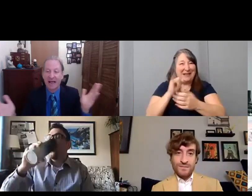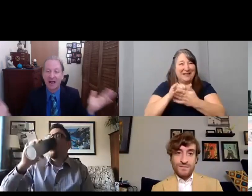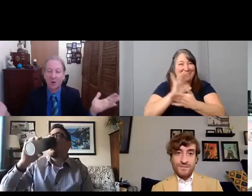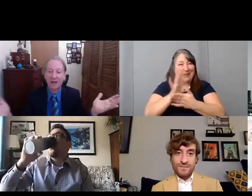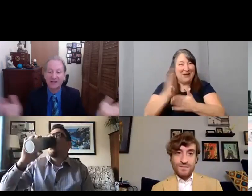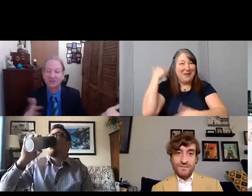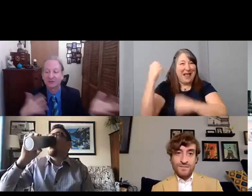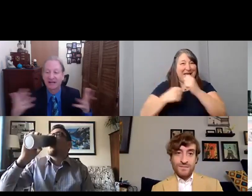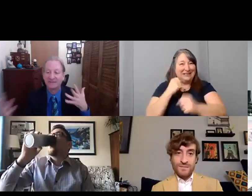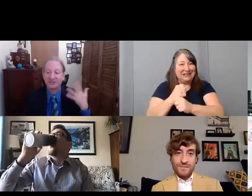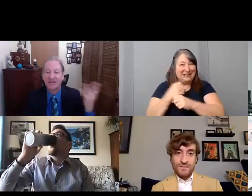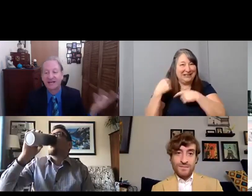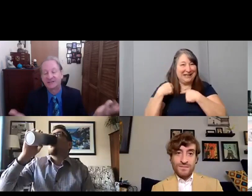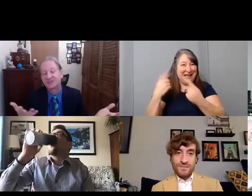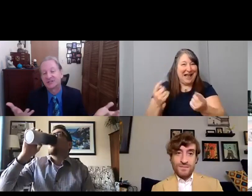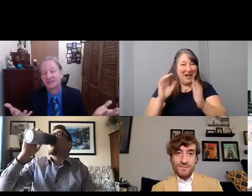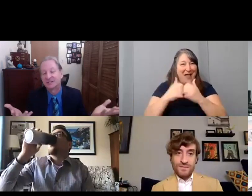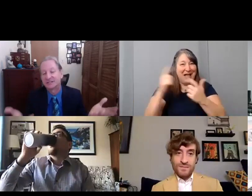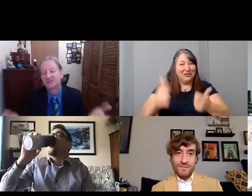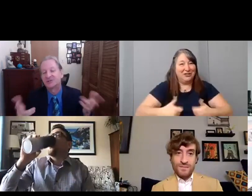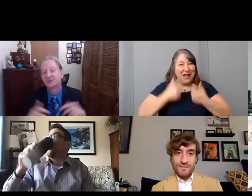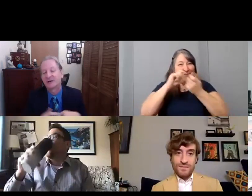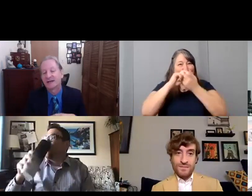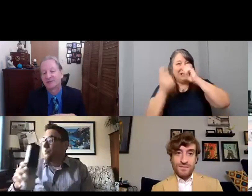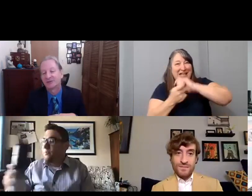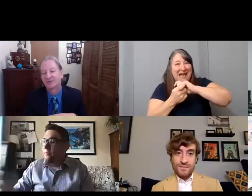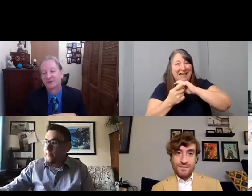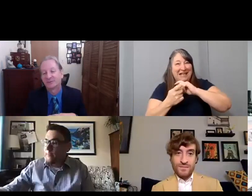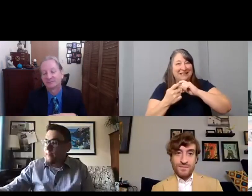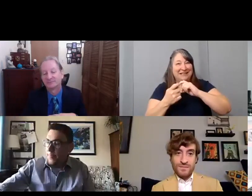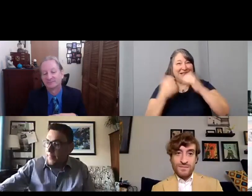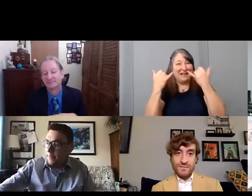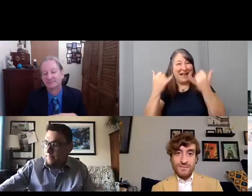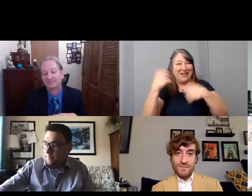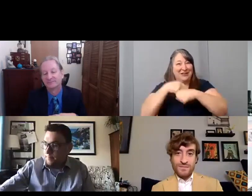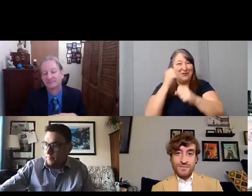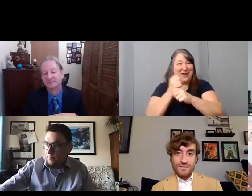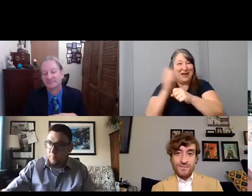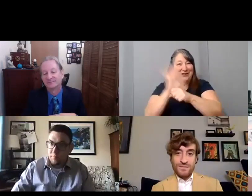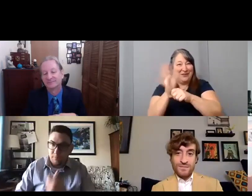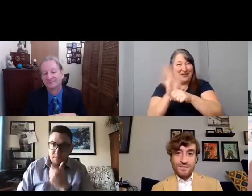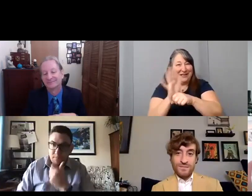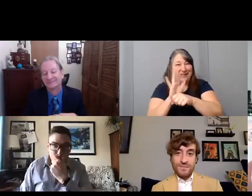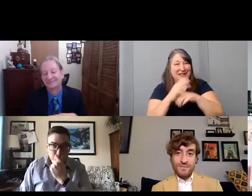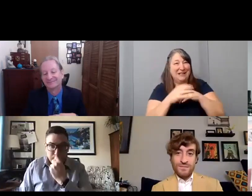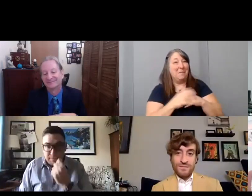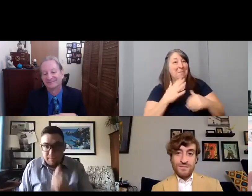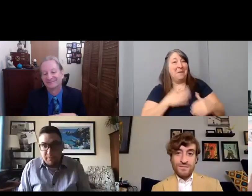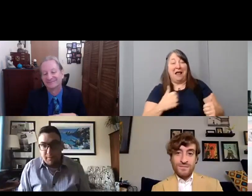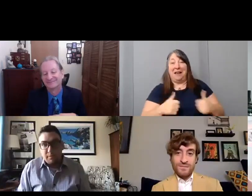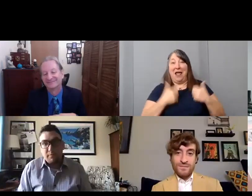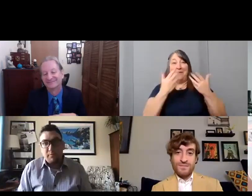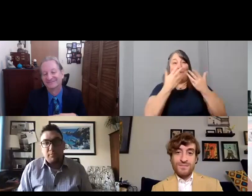how has your life changed since you created your film? [Jennifer] This opened up. I met all these people that